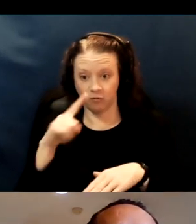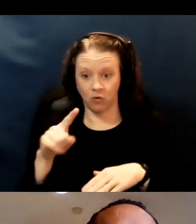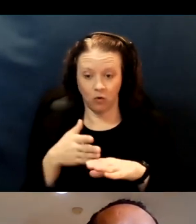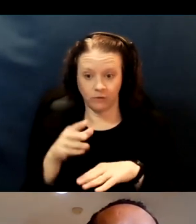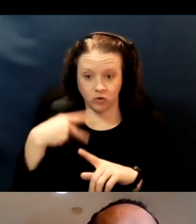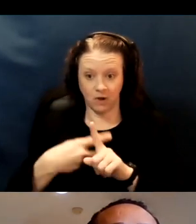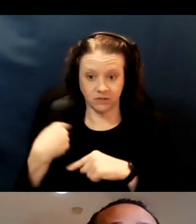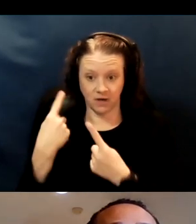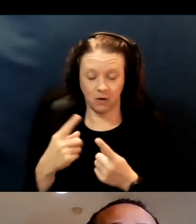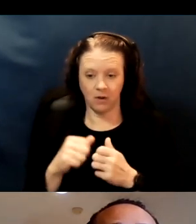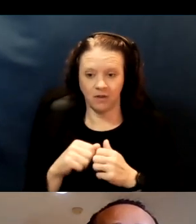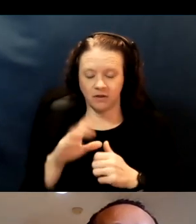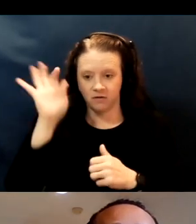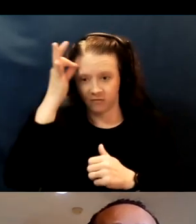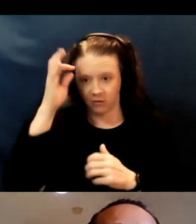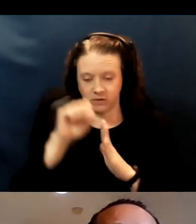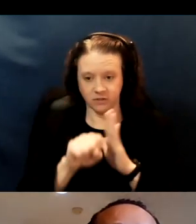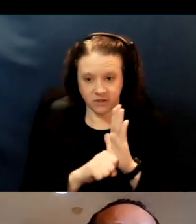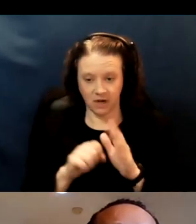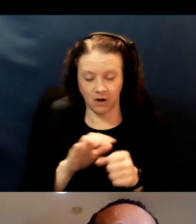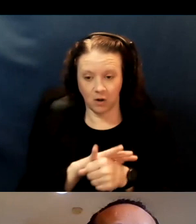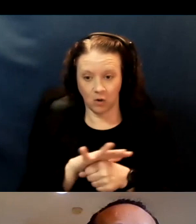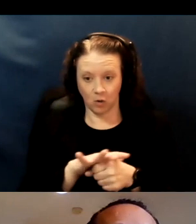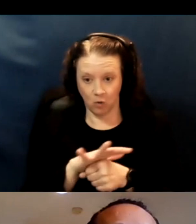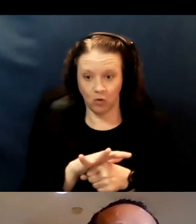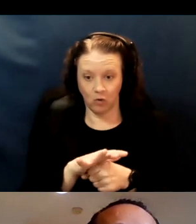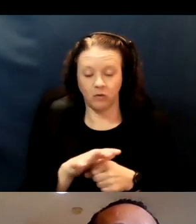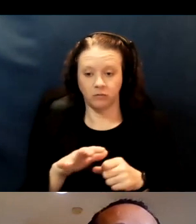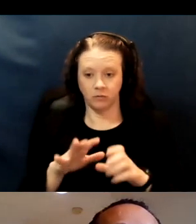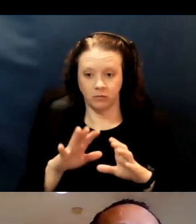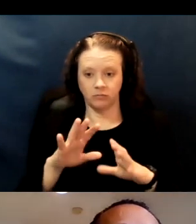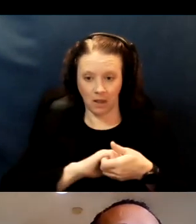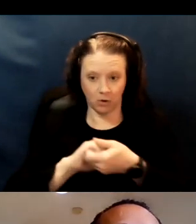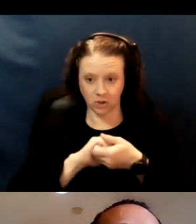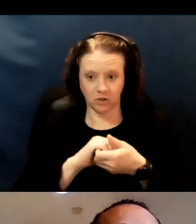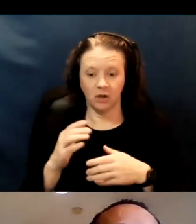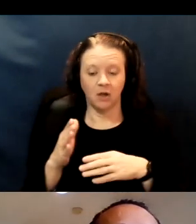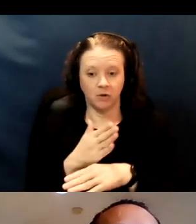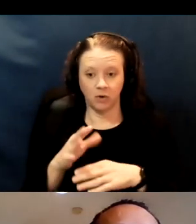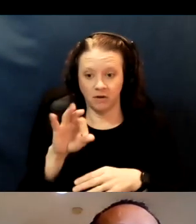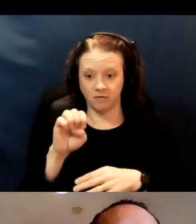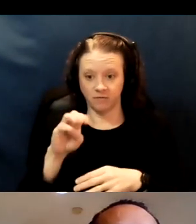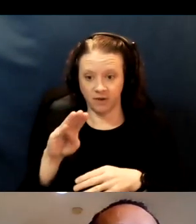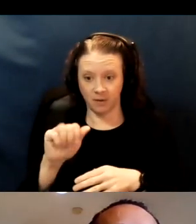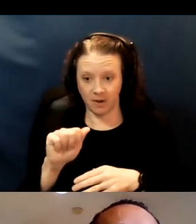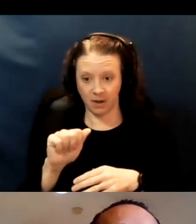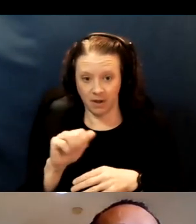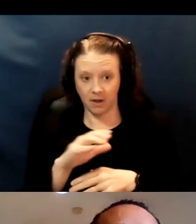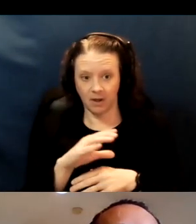between FEMA, the state of California and the county, with up to 6,000 doses per day.